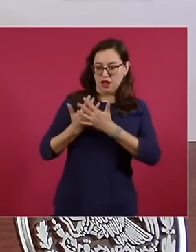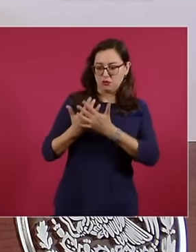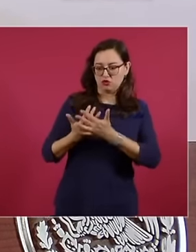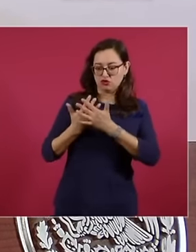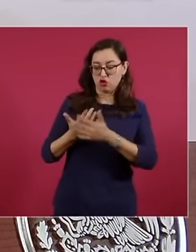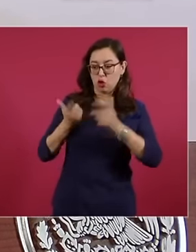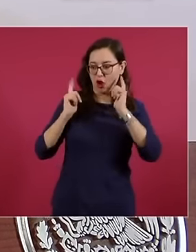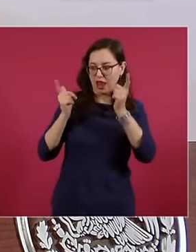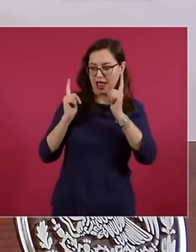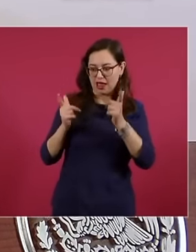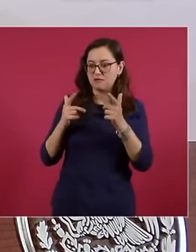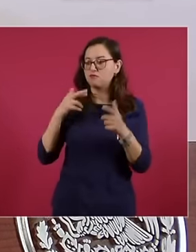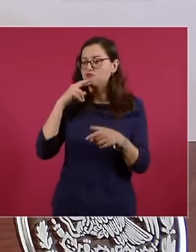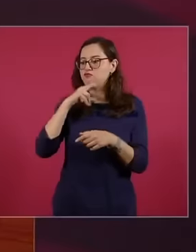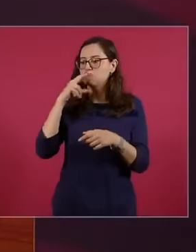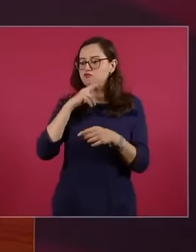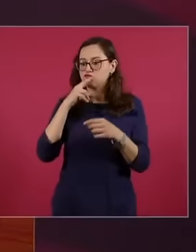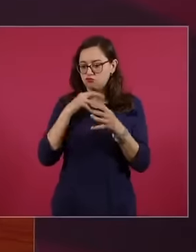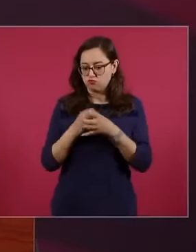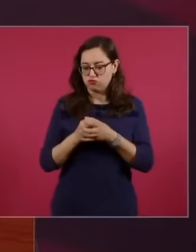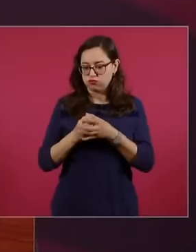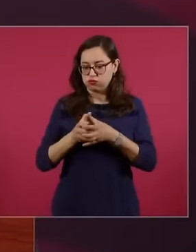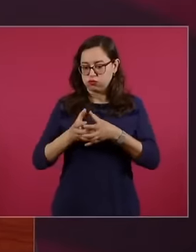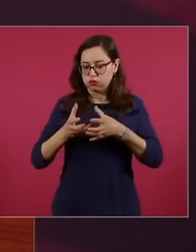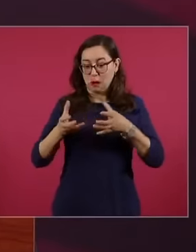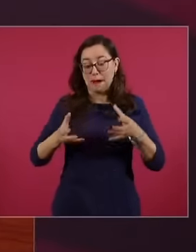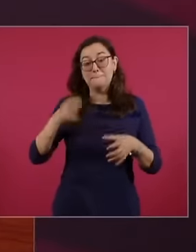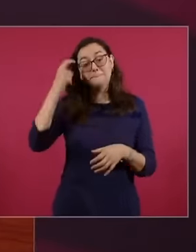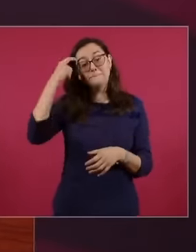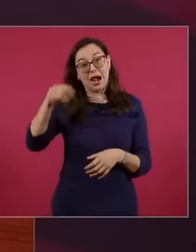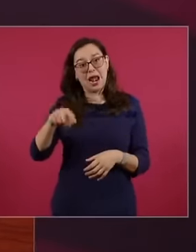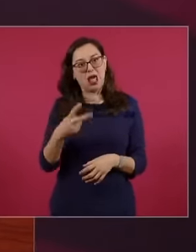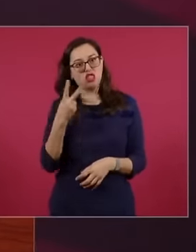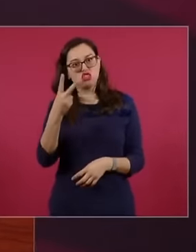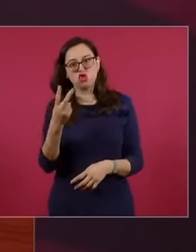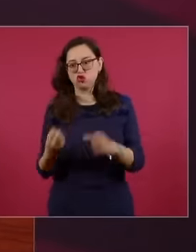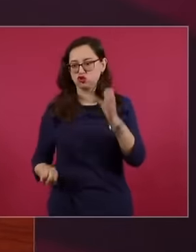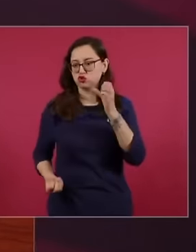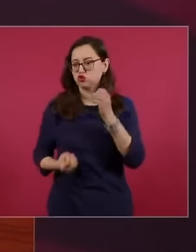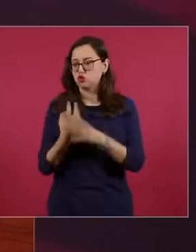one in Coatzacalcos and the other in Salin Cruz, to be able to move around